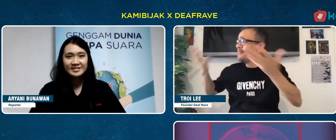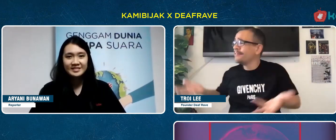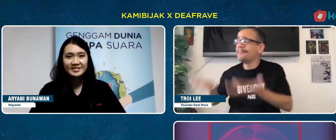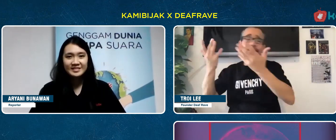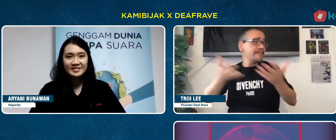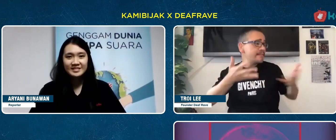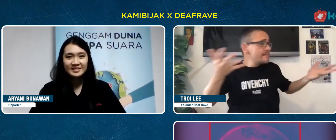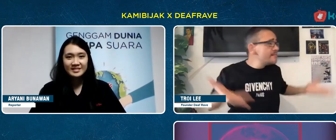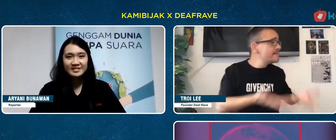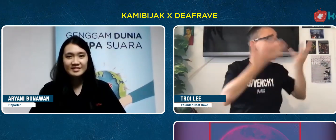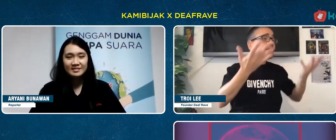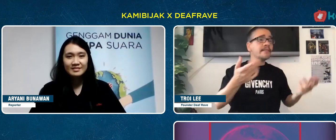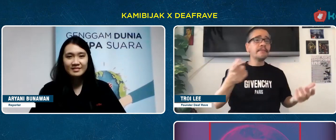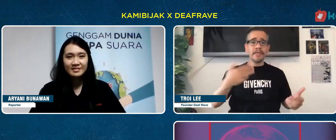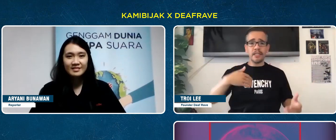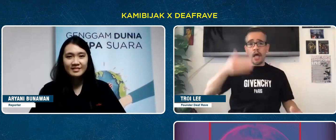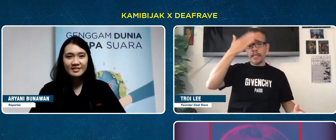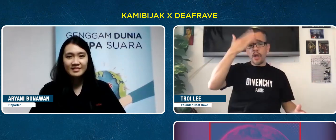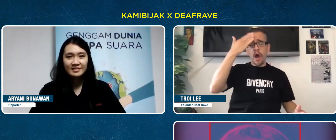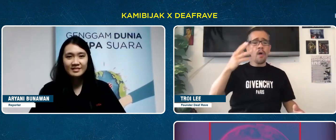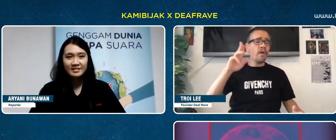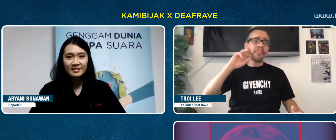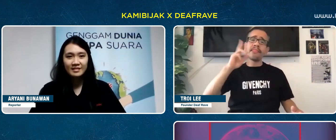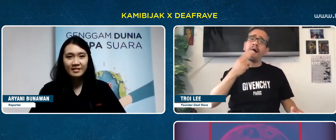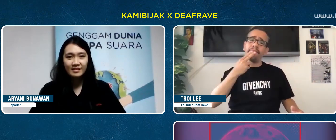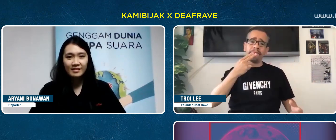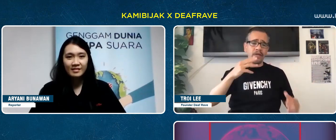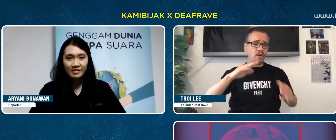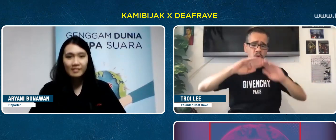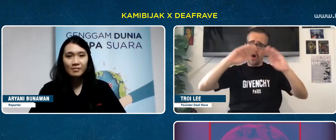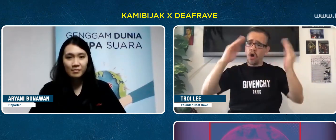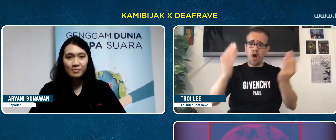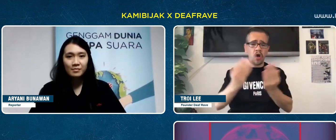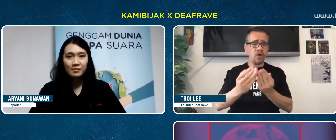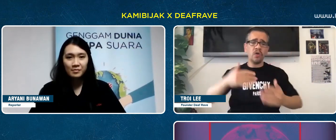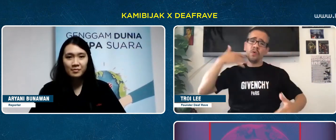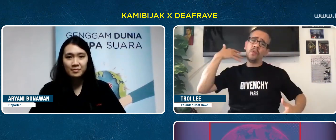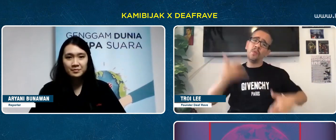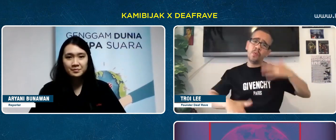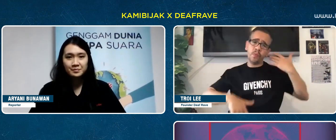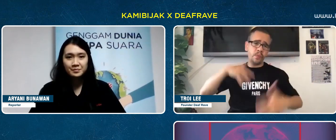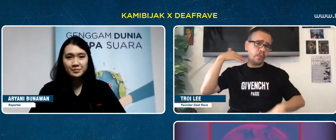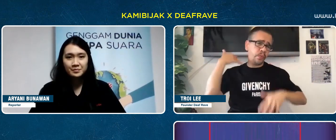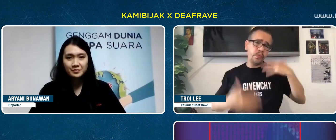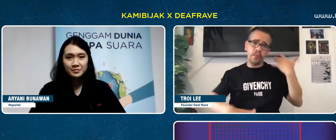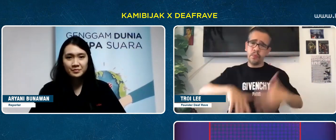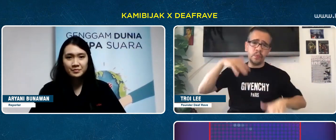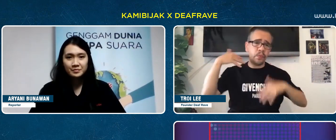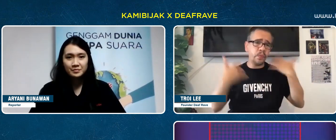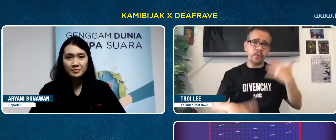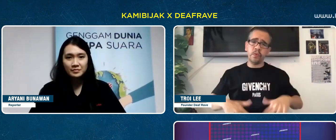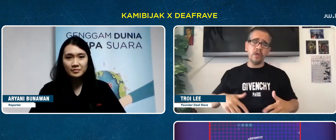I know that Deaf friends in the world are extraordinary.